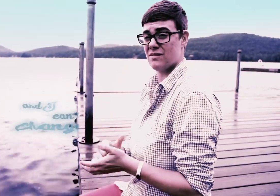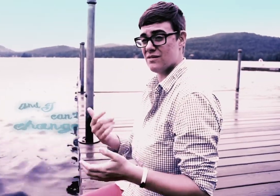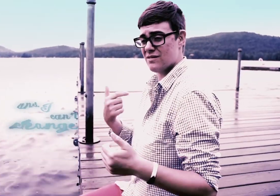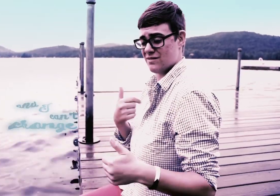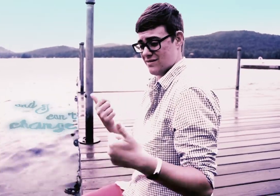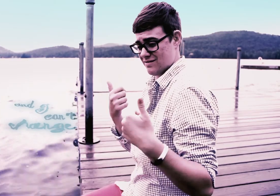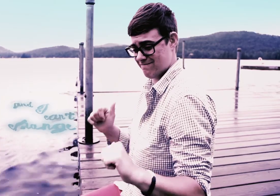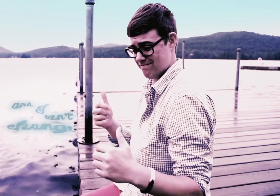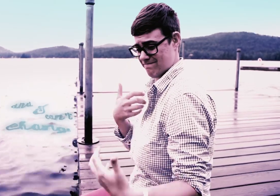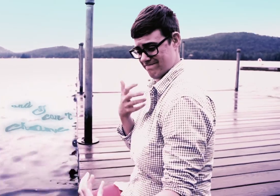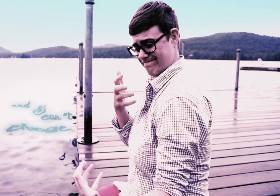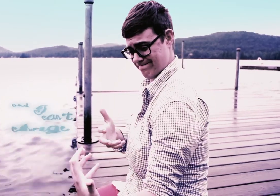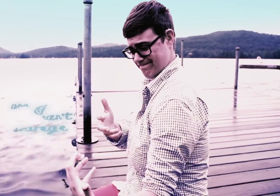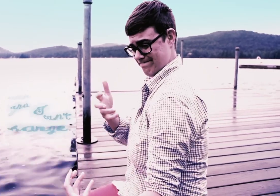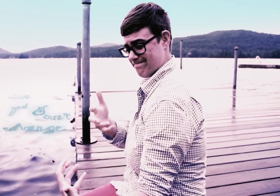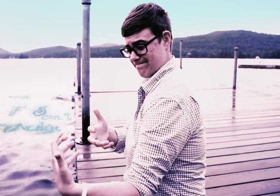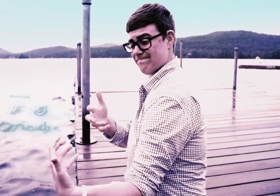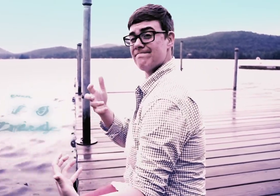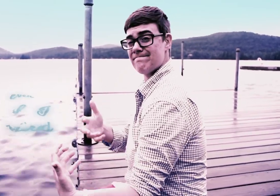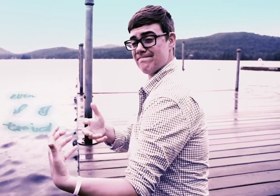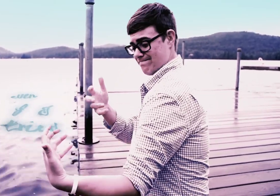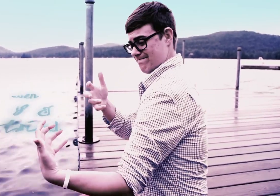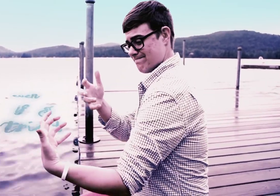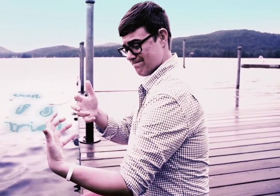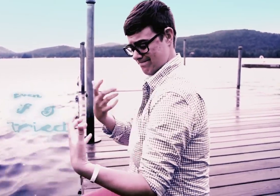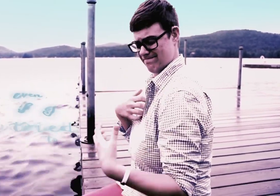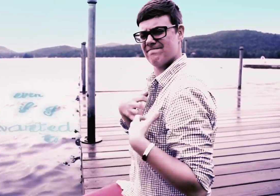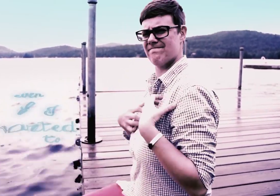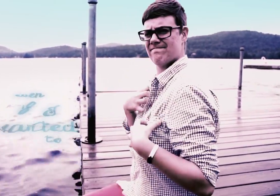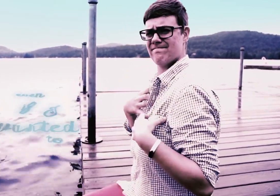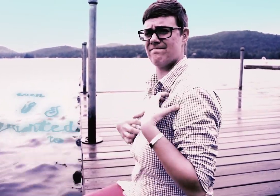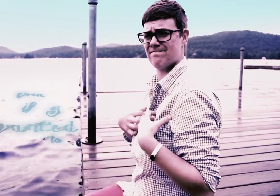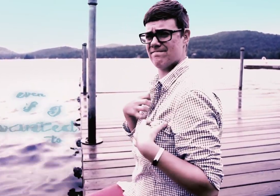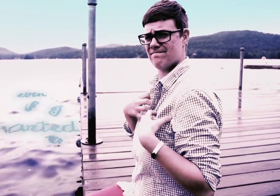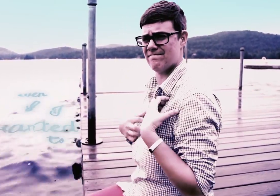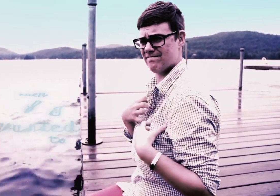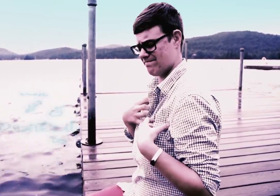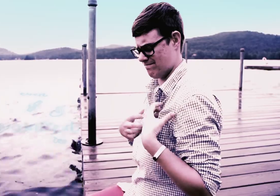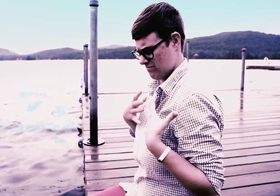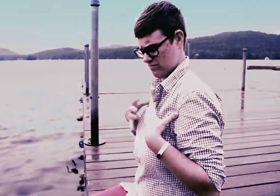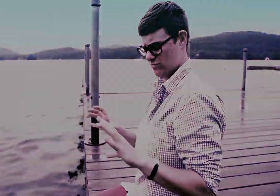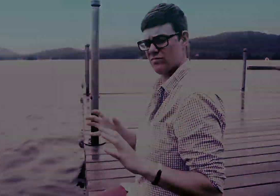and I can't change even if I tried even if I wanted to